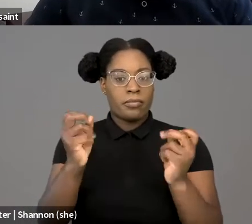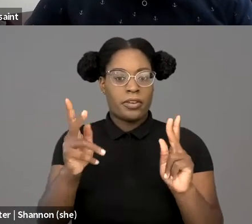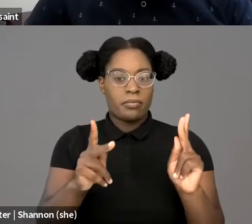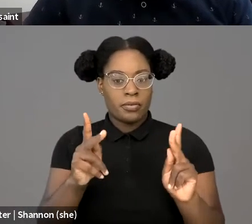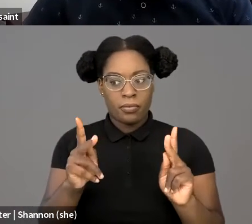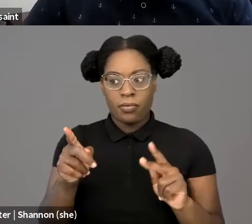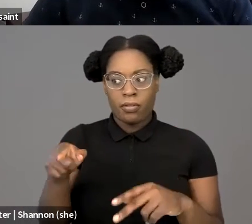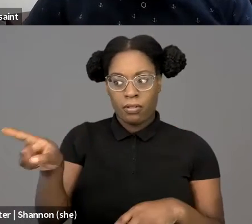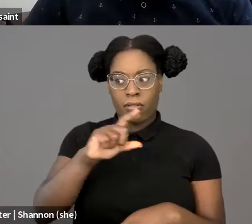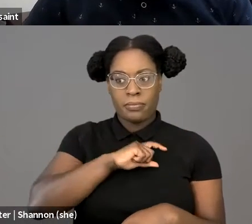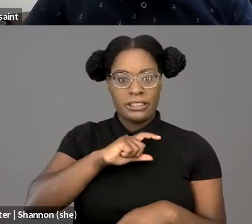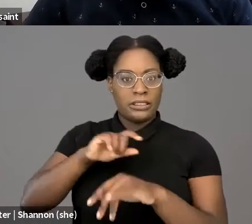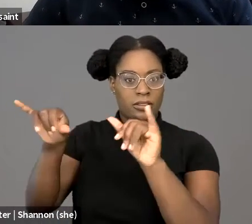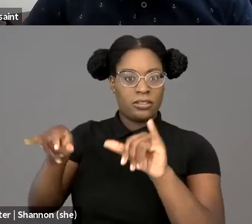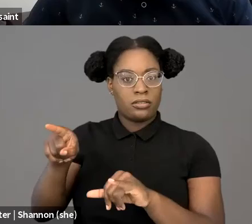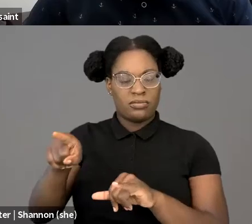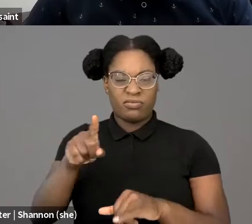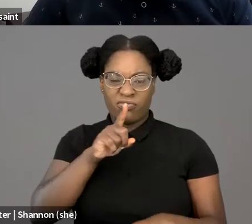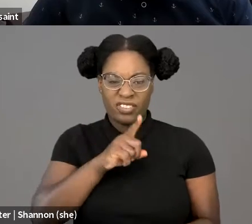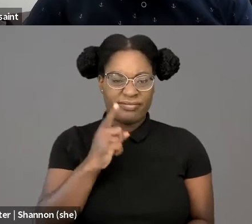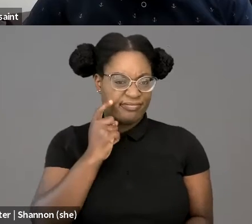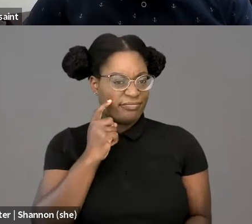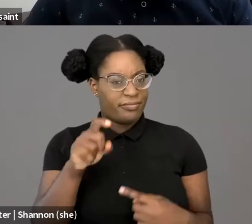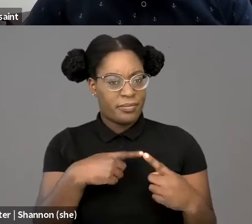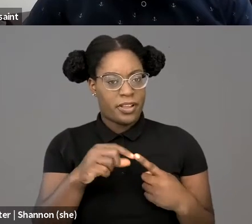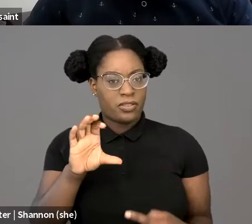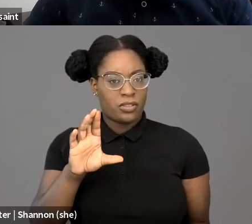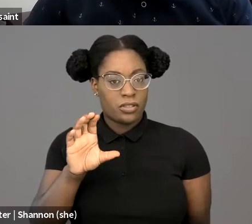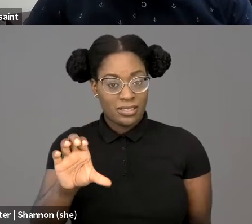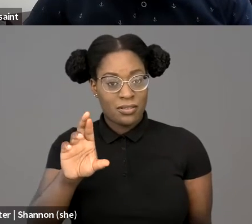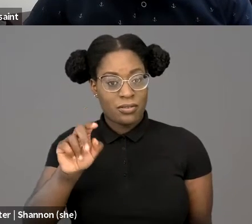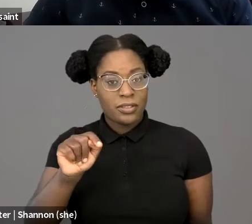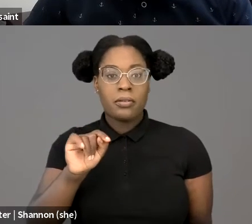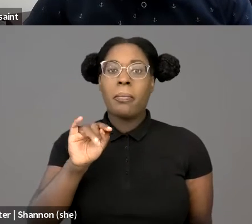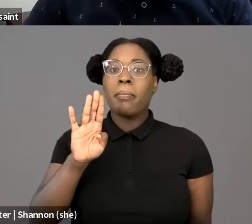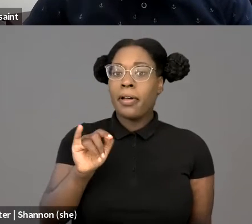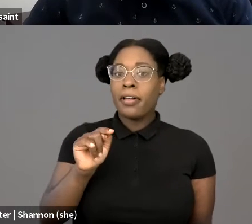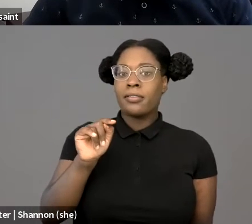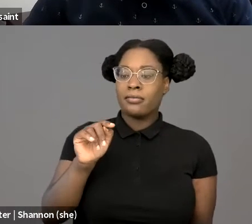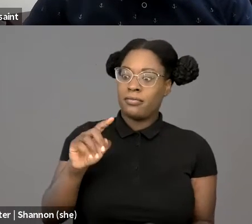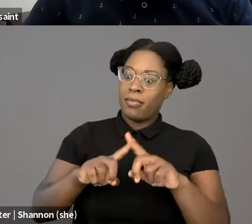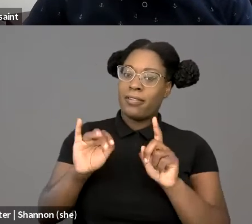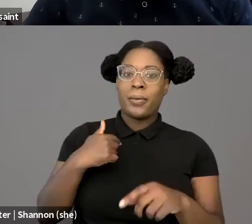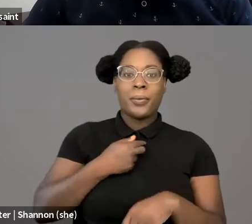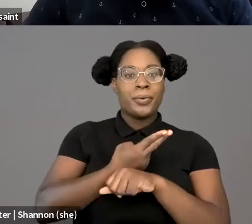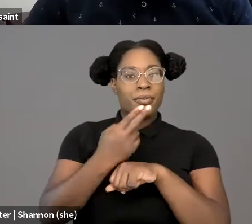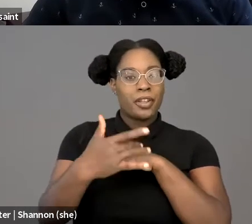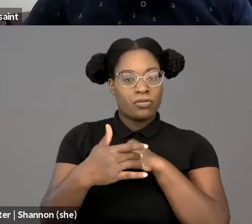So I'm gonna say a few words right here about policing and technology,